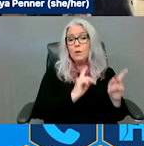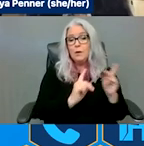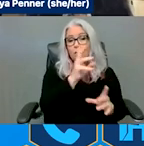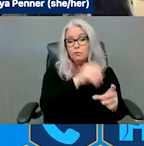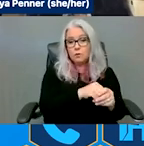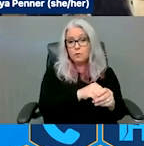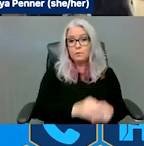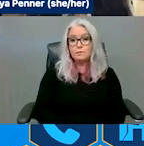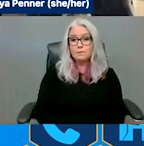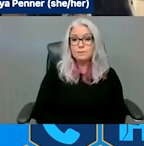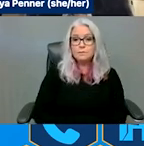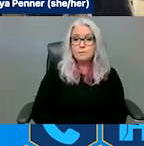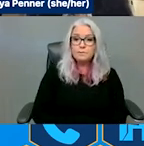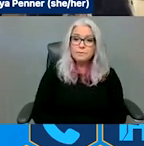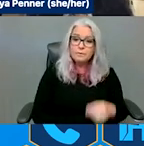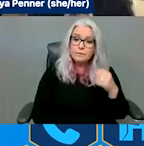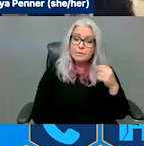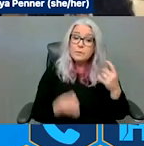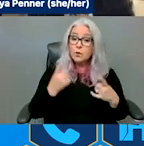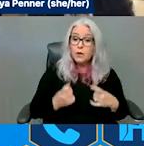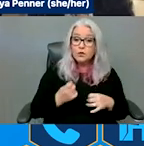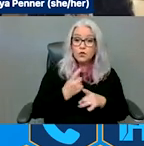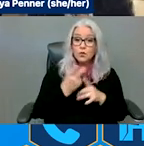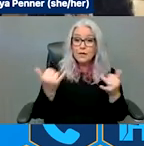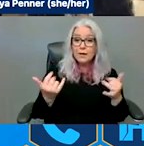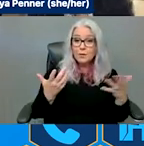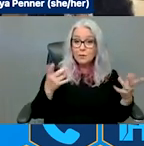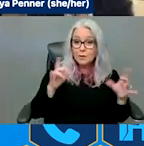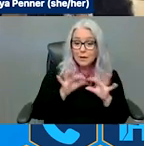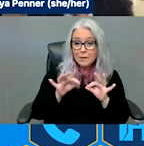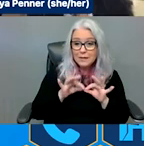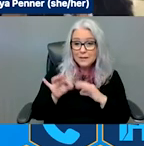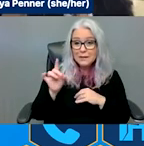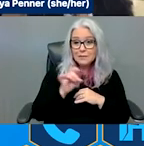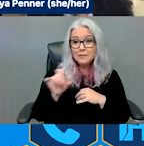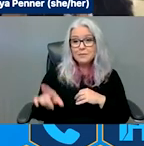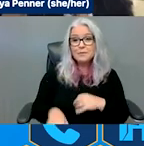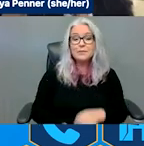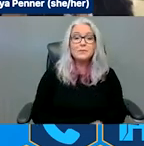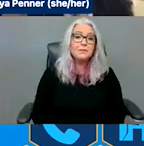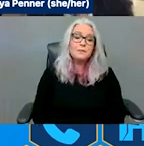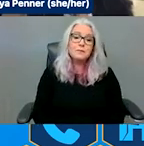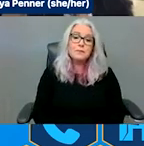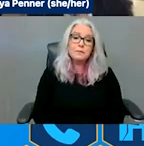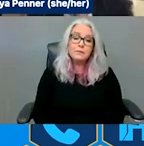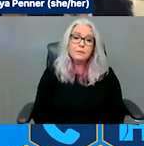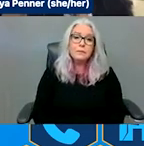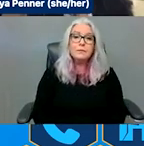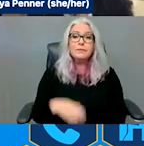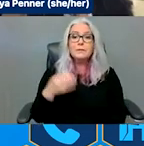Any questions or comments? Shaylin: This is Shaylin. It seems we should have